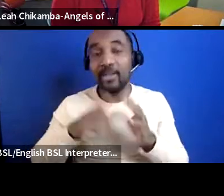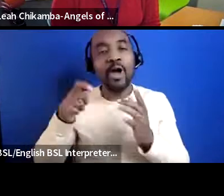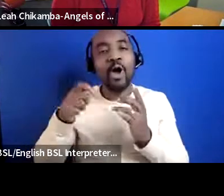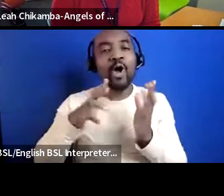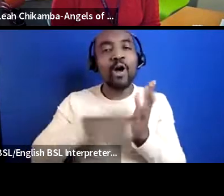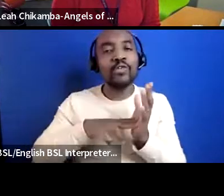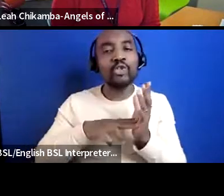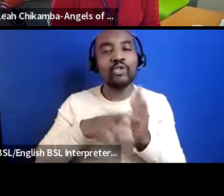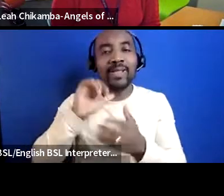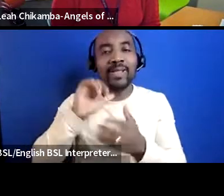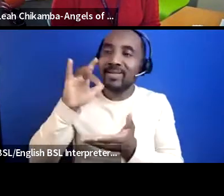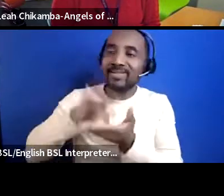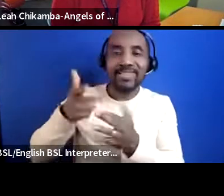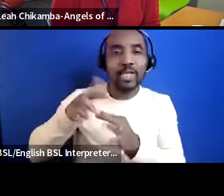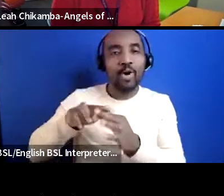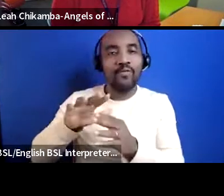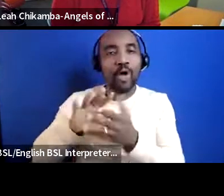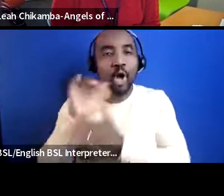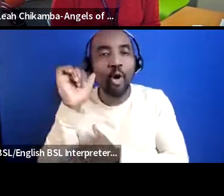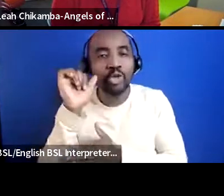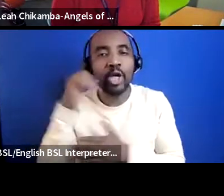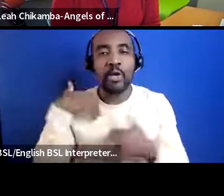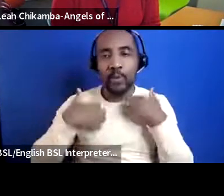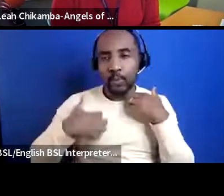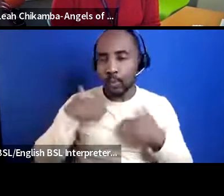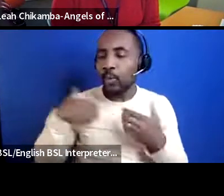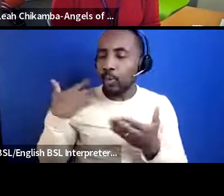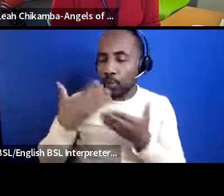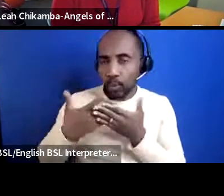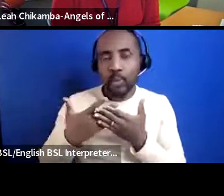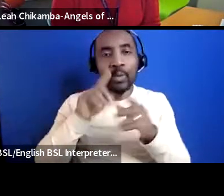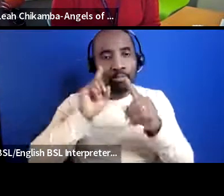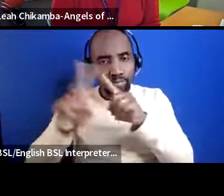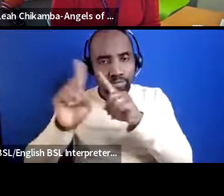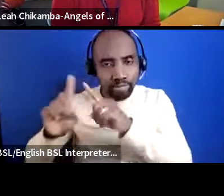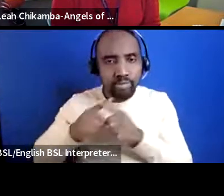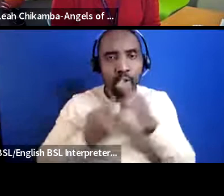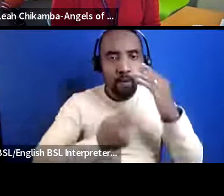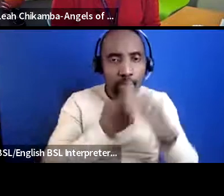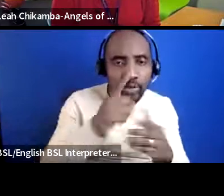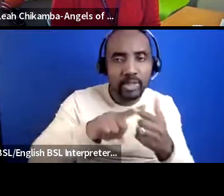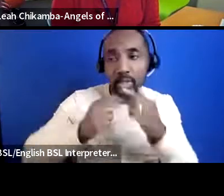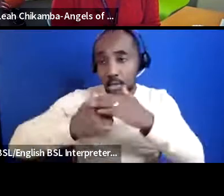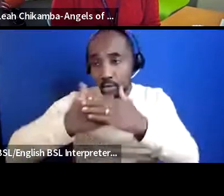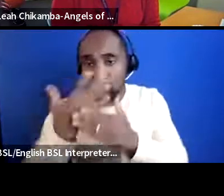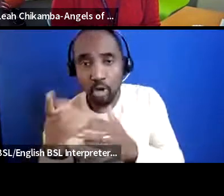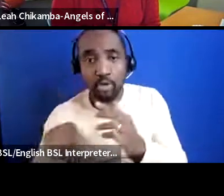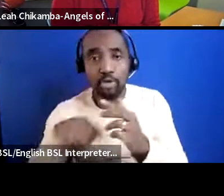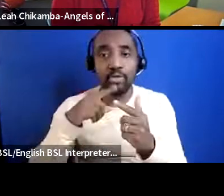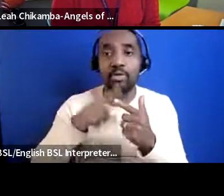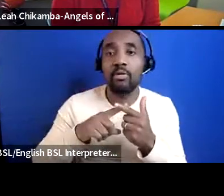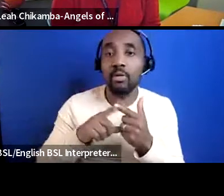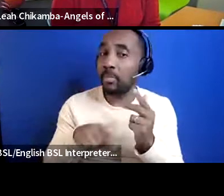there have been an awful lot of um opportunities in that an awful lot of growth but also rising